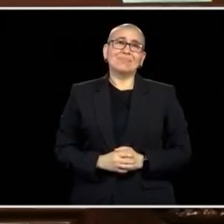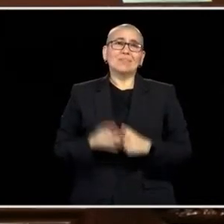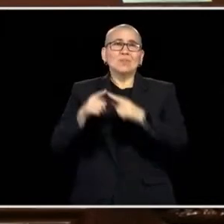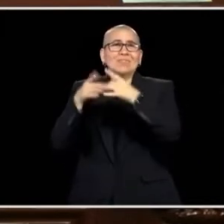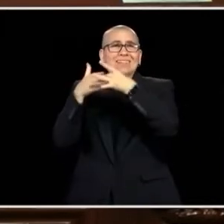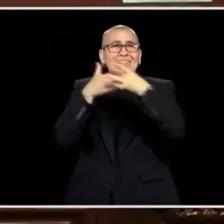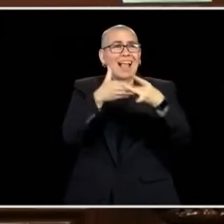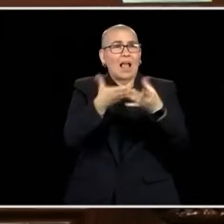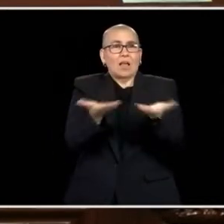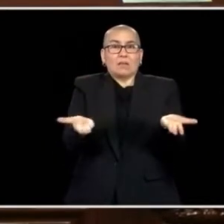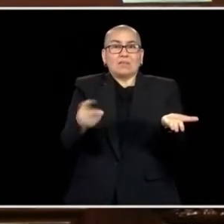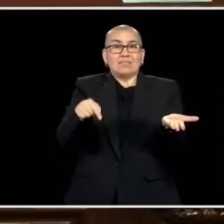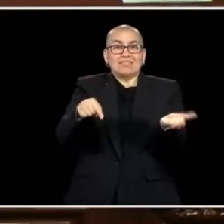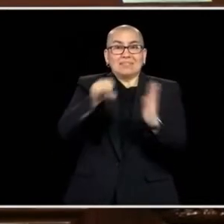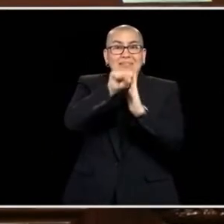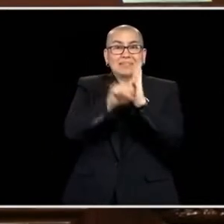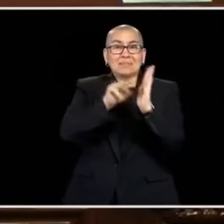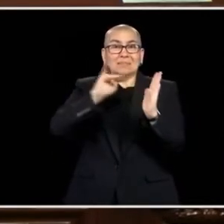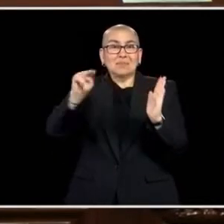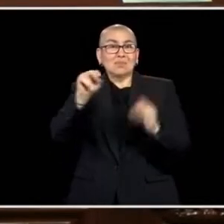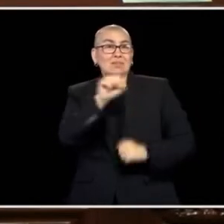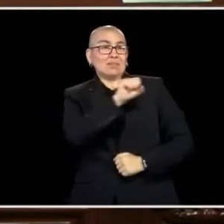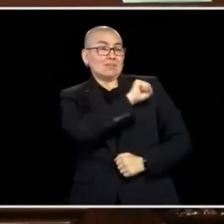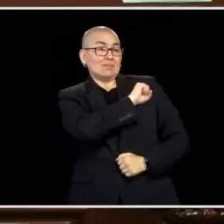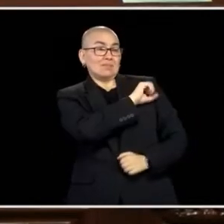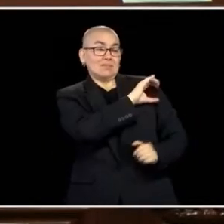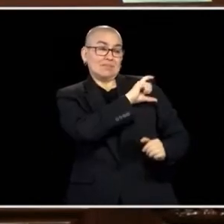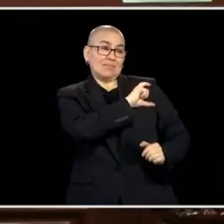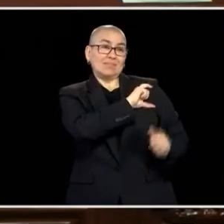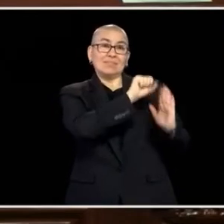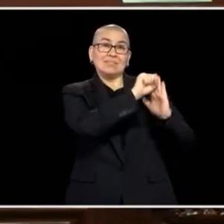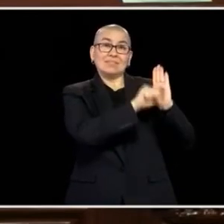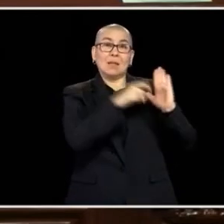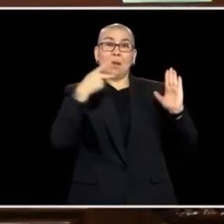TO THE ESCORTS IN THE MINNESOTA STATE PATROL AND THE MINNESOTA NATIONAL GUARD...